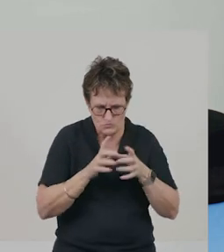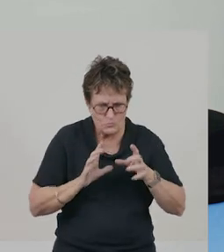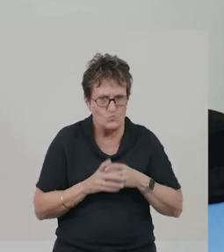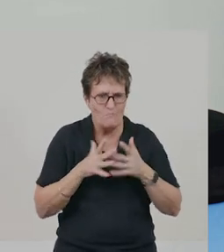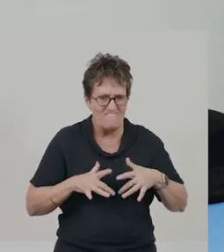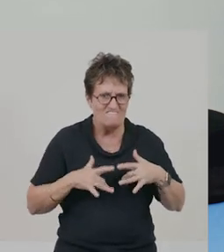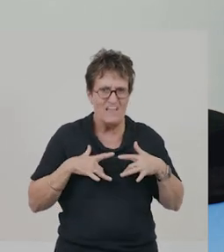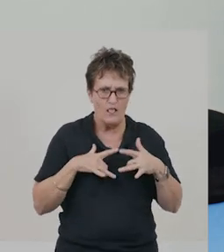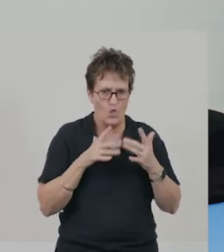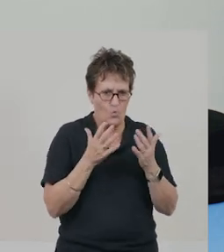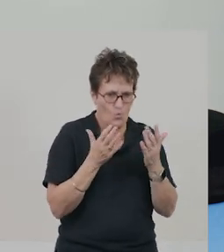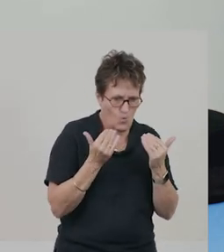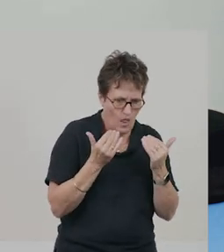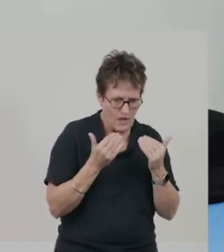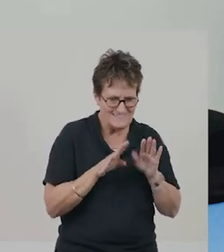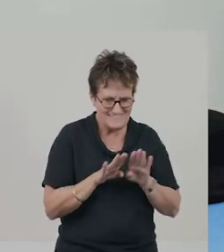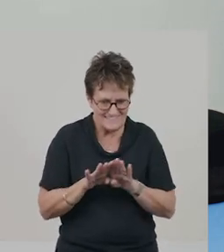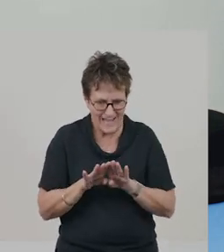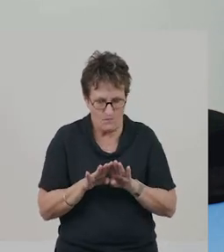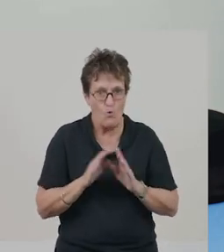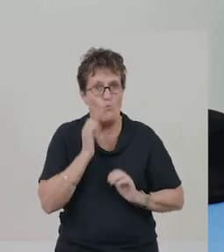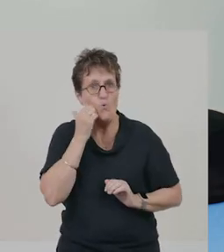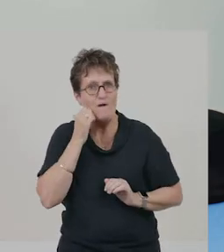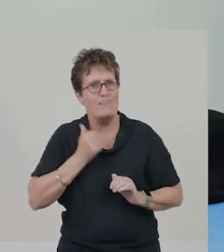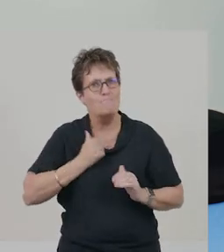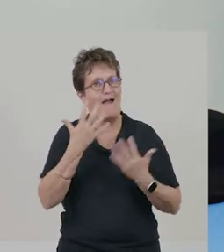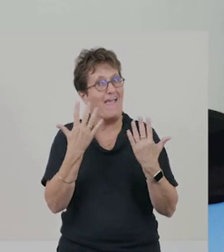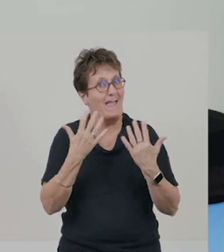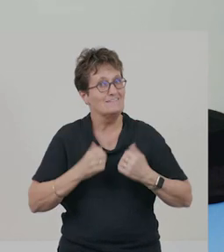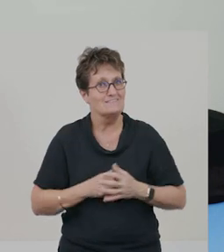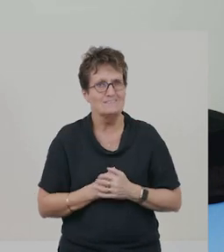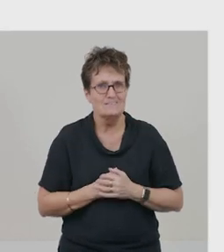that felt cooler, or the same, or warmer than my hand.